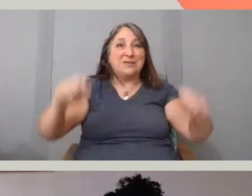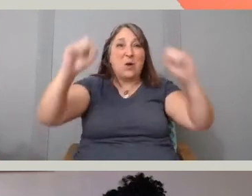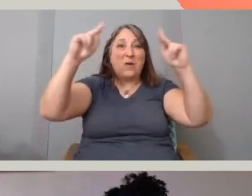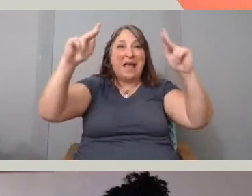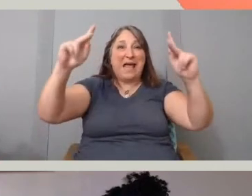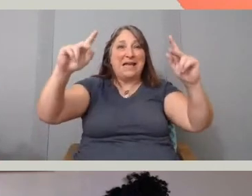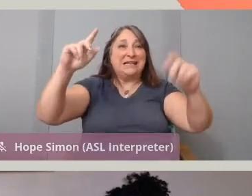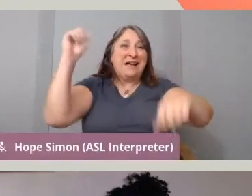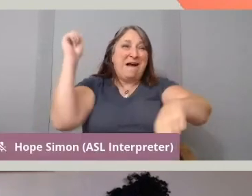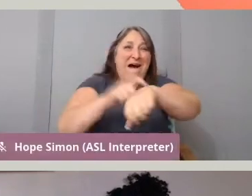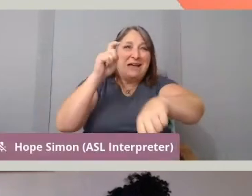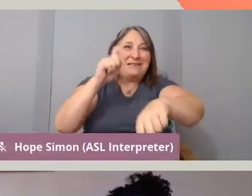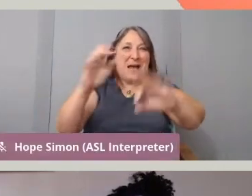like a good Sherman.